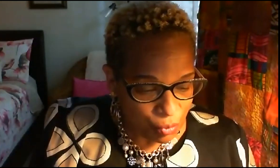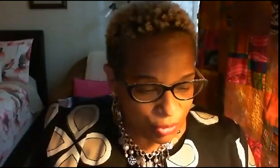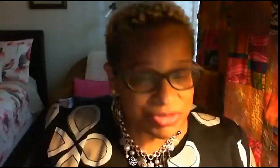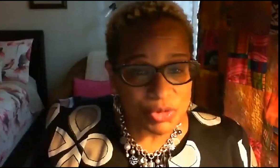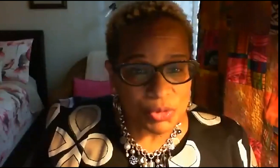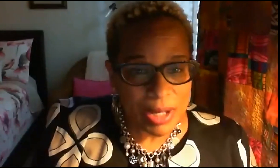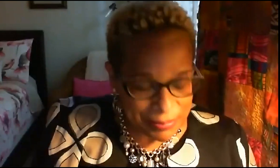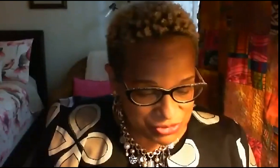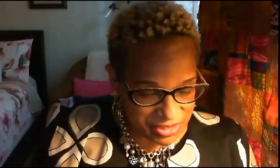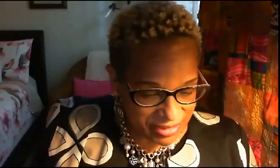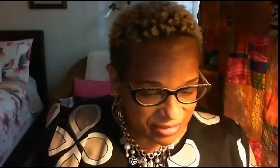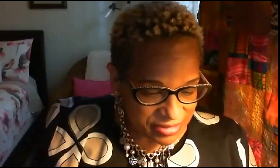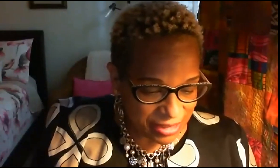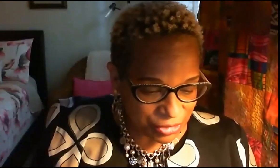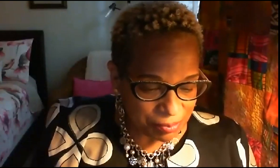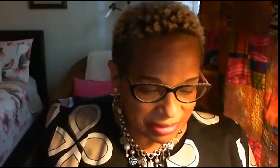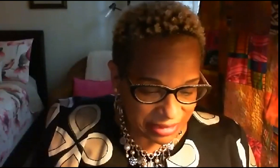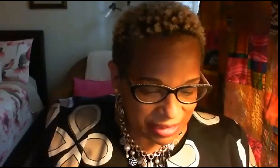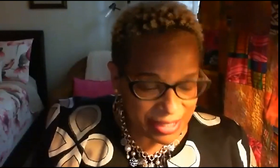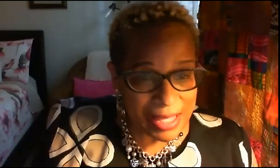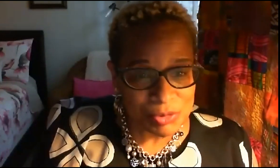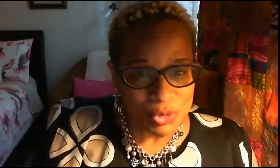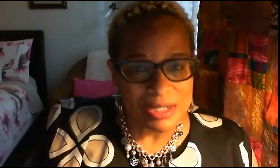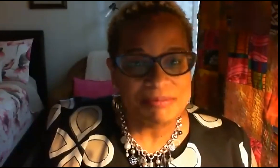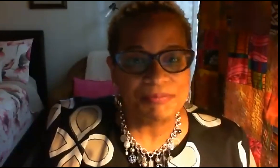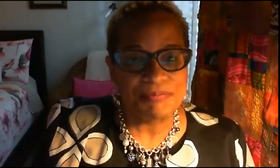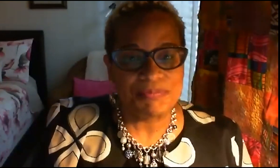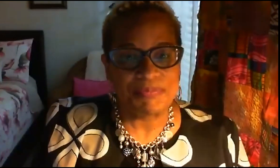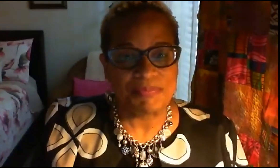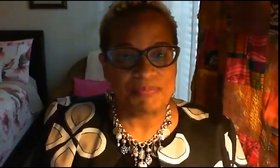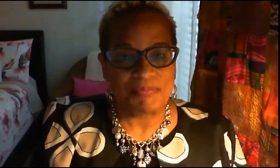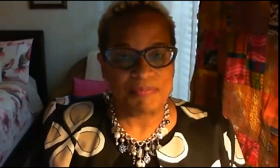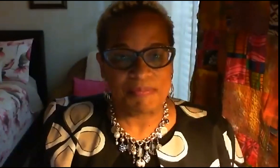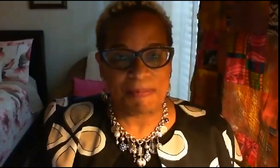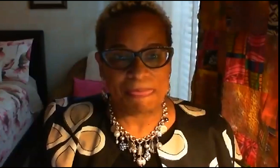with you i present dr melina abdullah